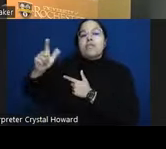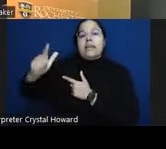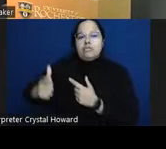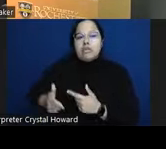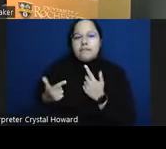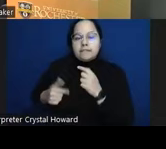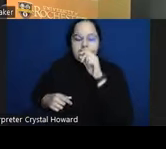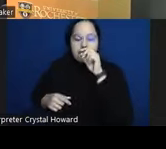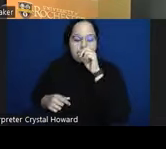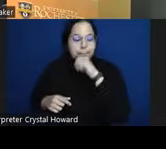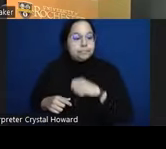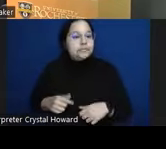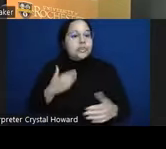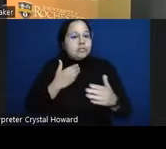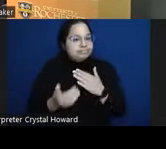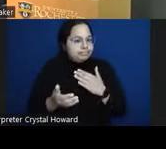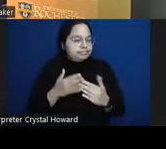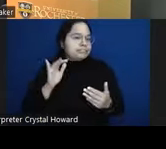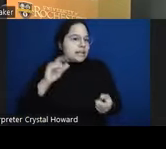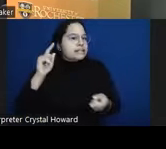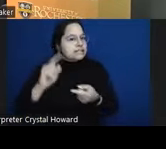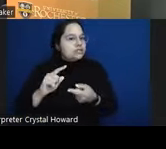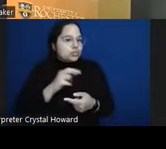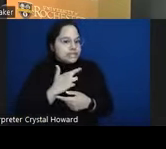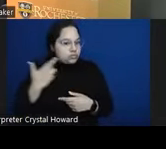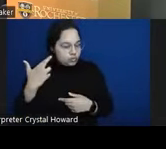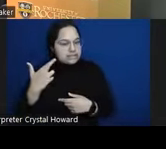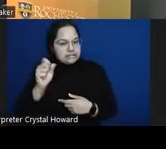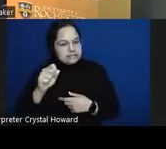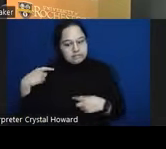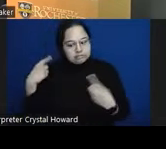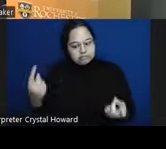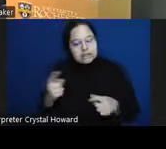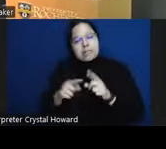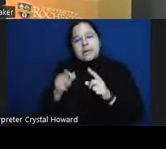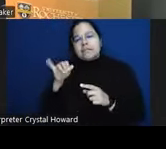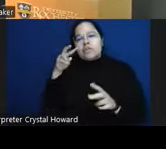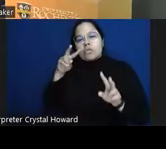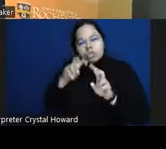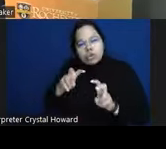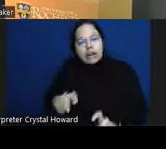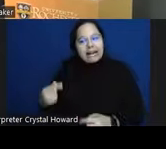when you look at the changes over the last two decades among suicide rates among uh our Latino